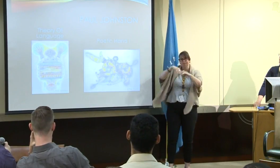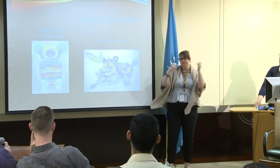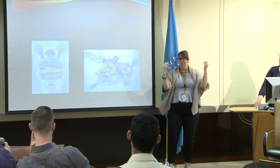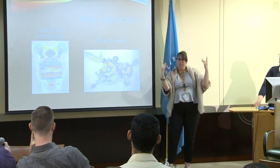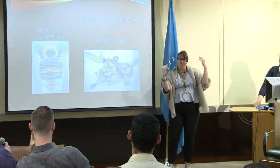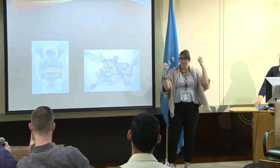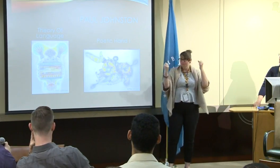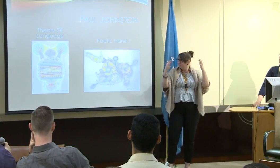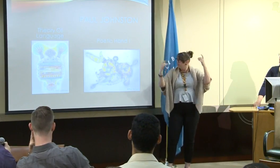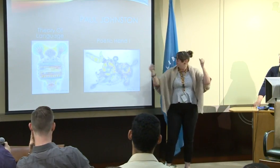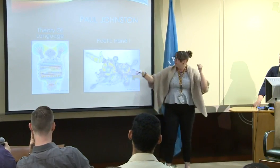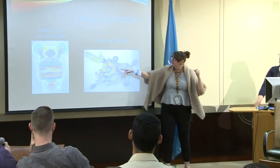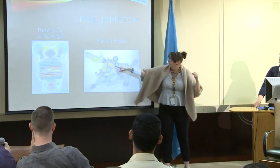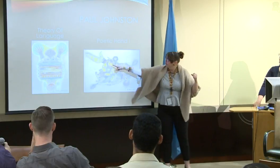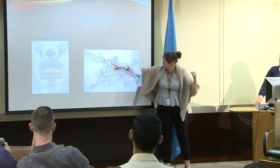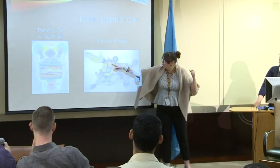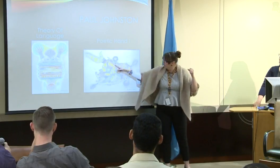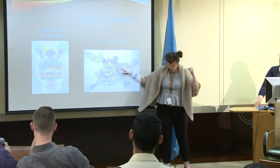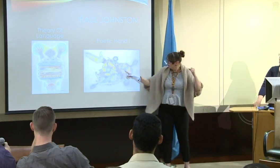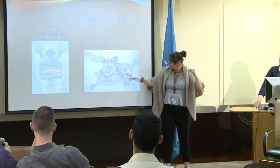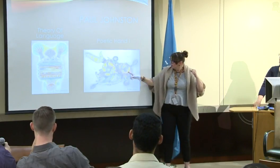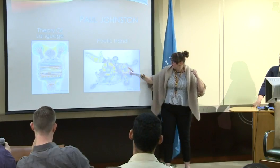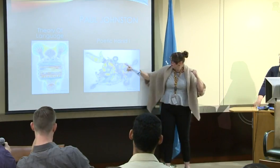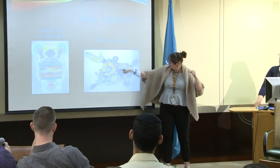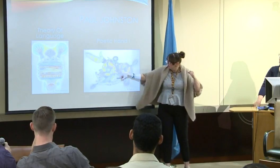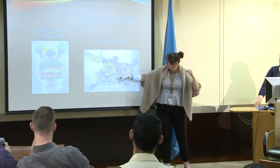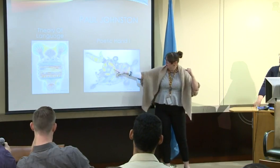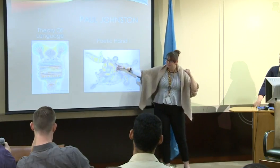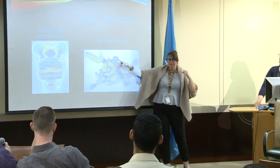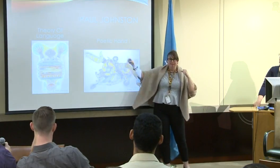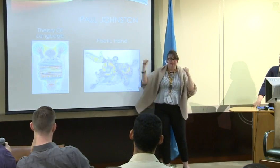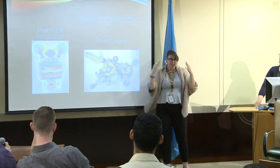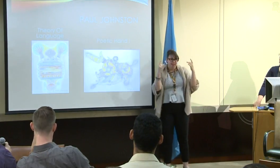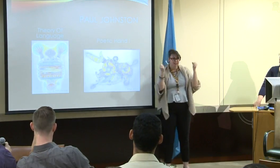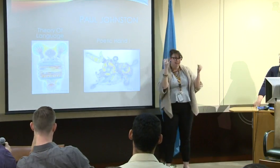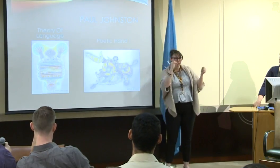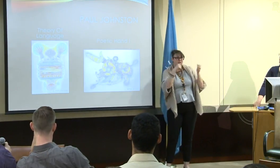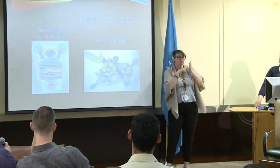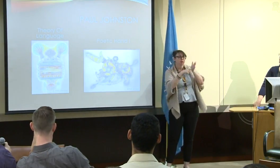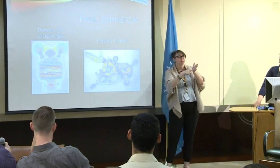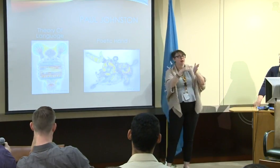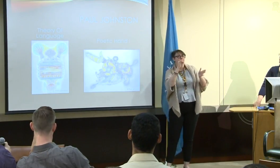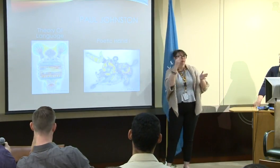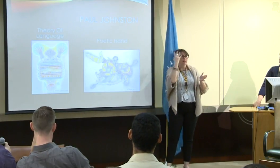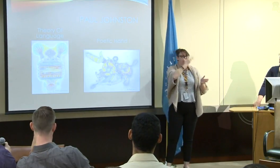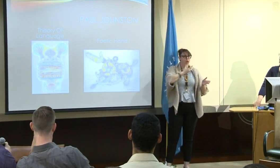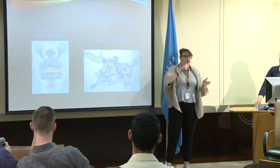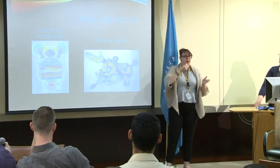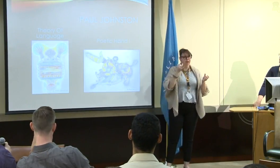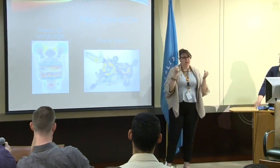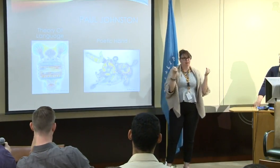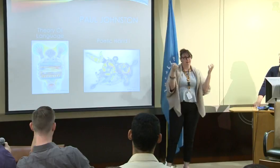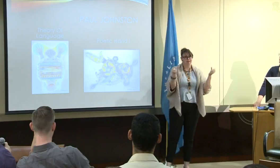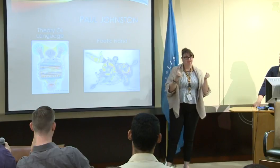and musically and rhythmically. And I think you can see the movement in the picture itself.